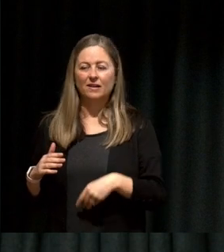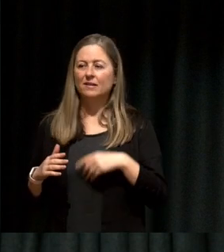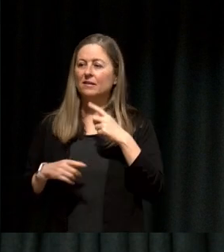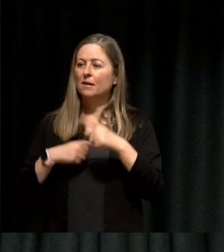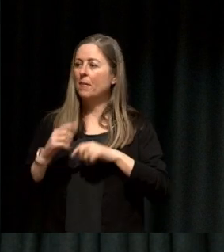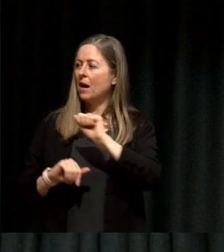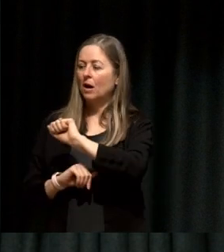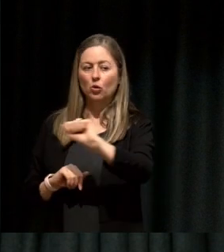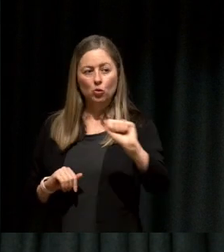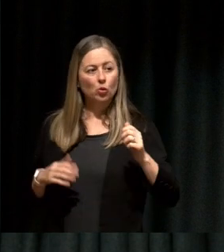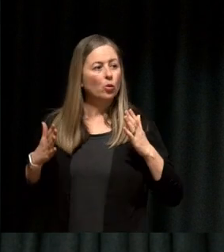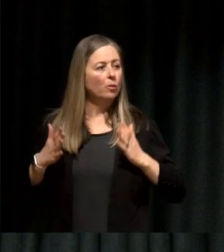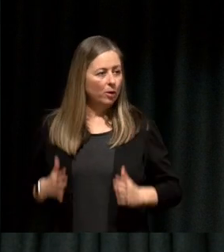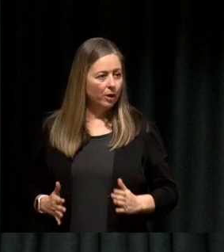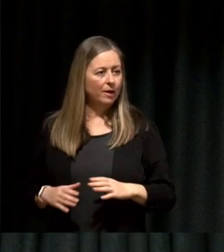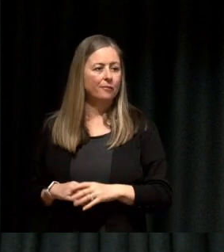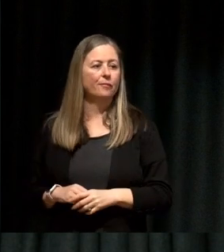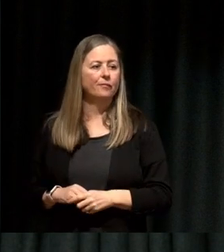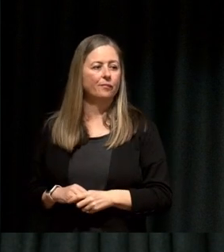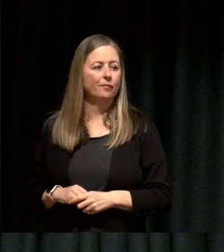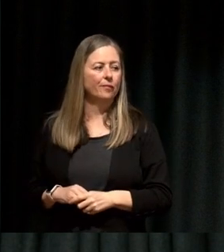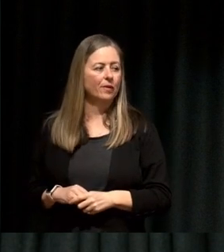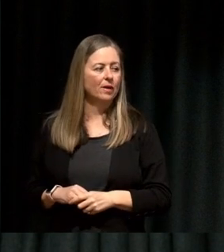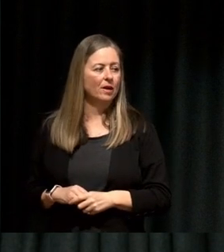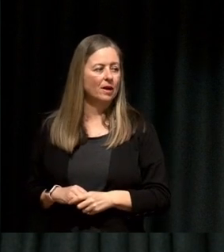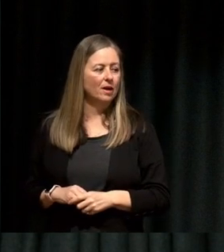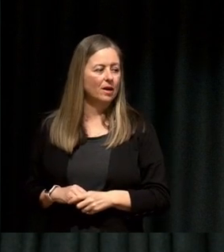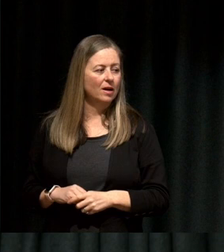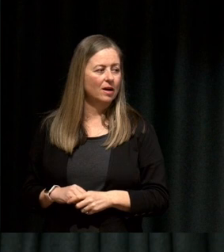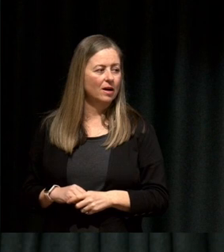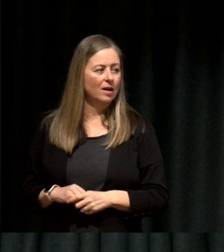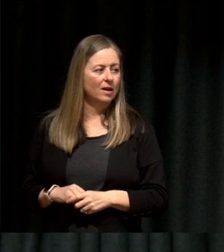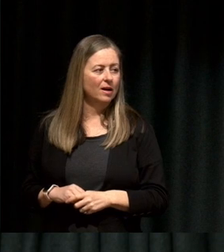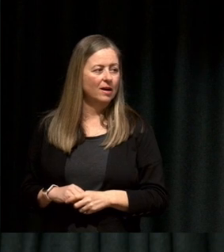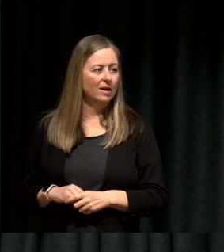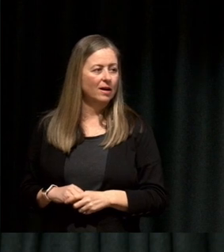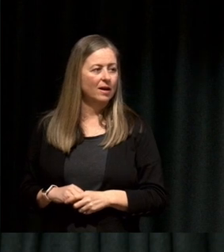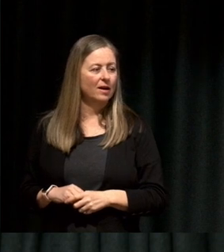So one of the times- one of the things to mention to other another person is a time